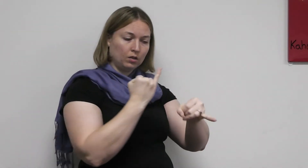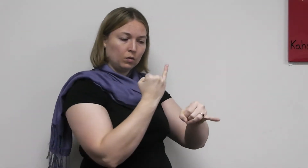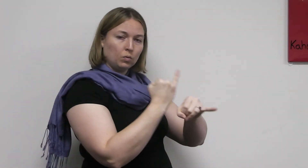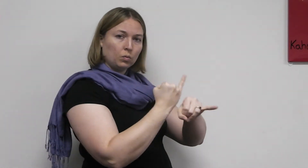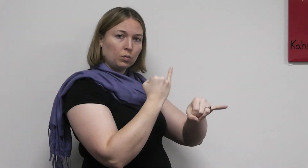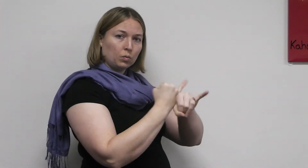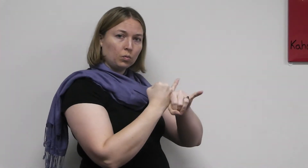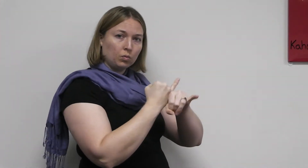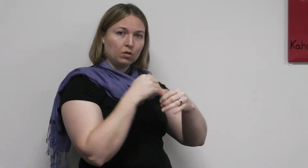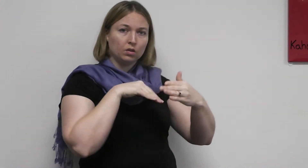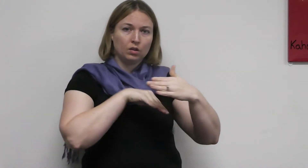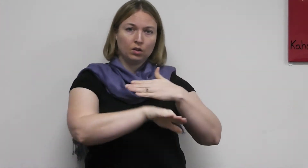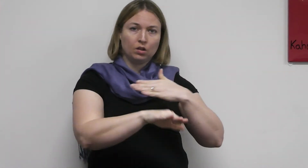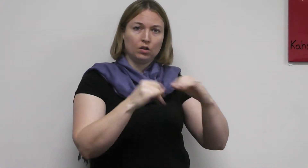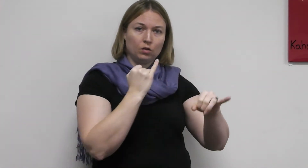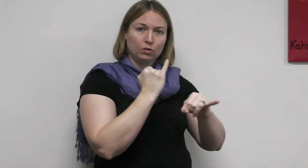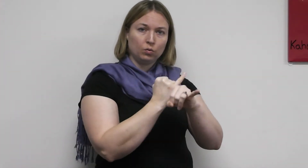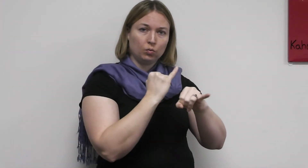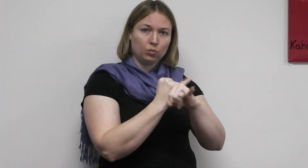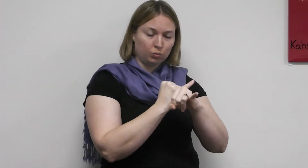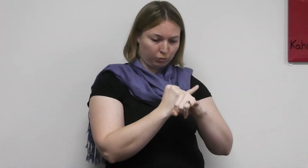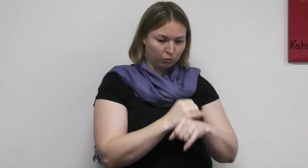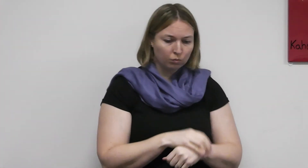BE-RAISED